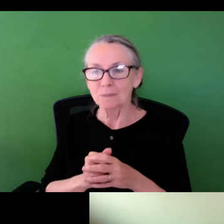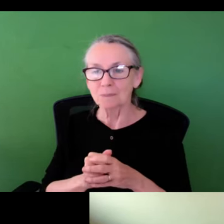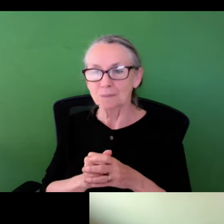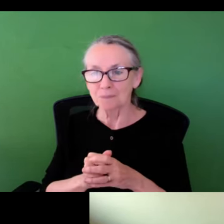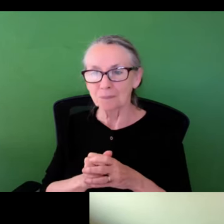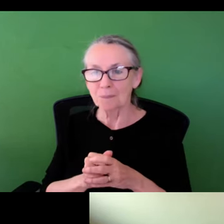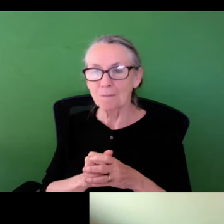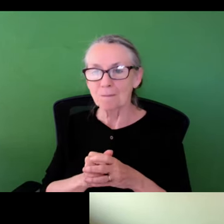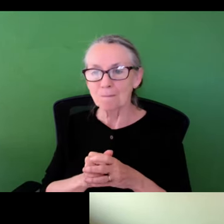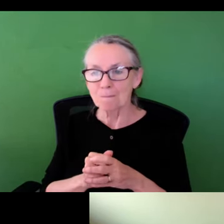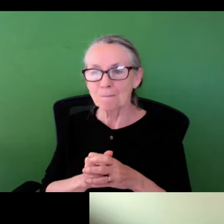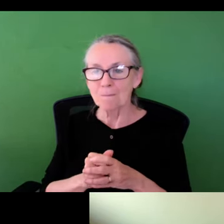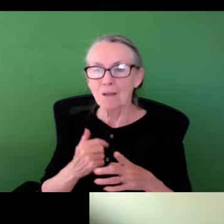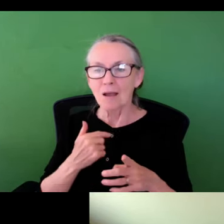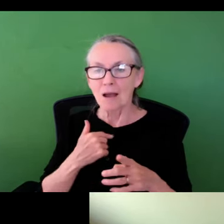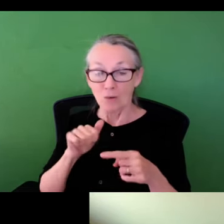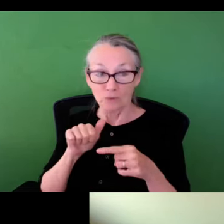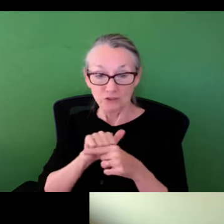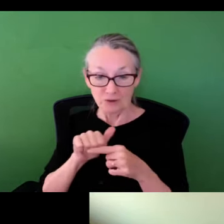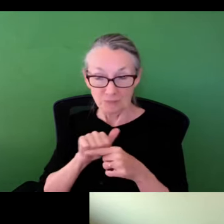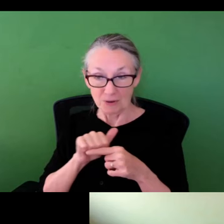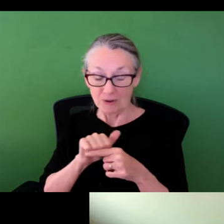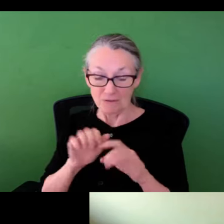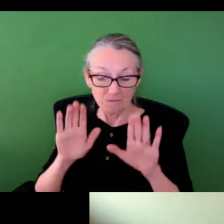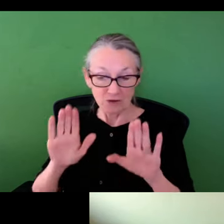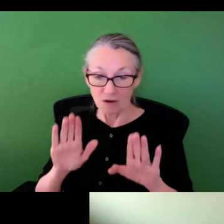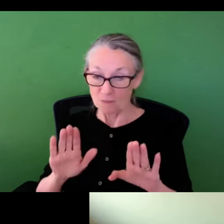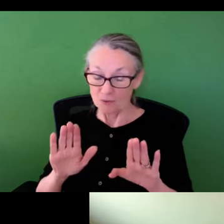But to sorta keep this short, what I will say is that